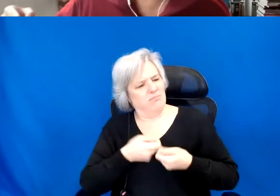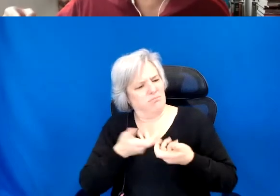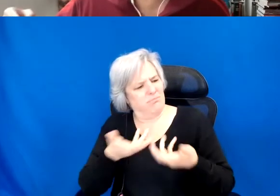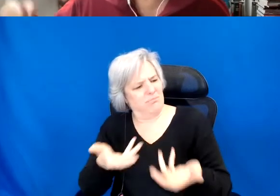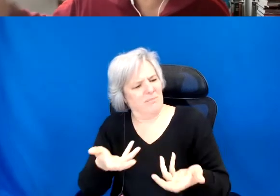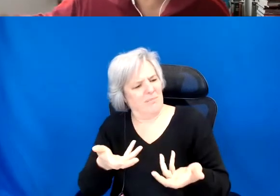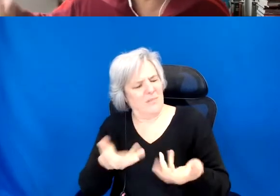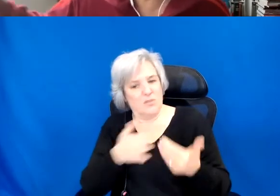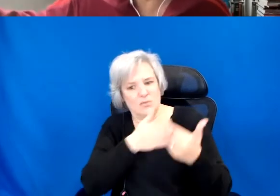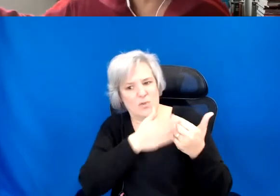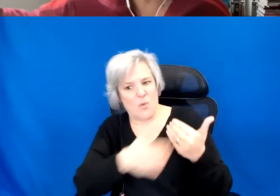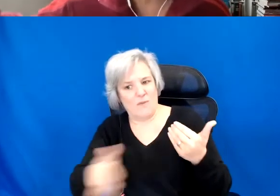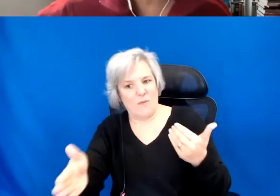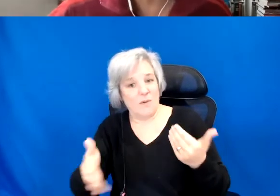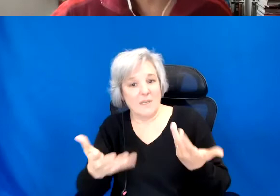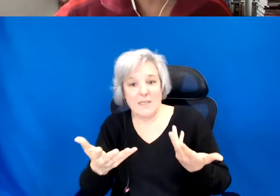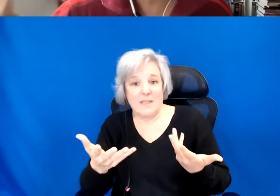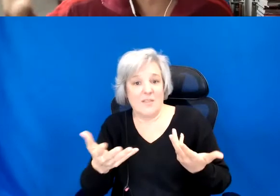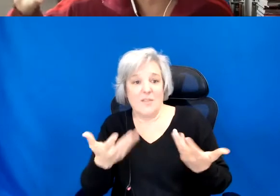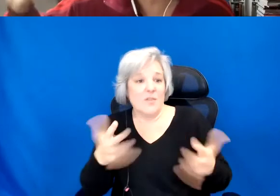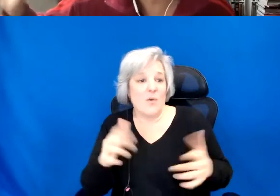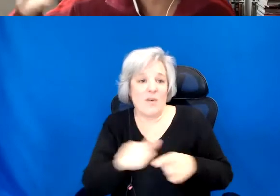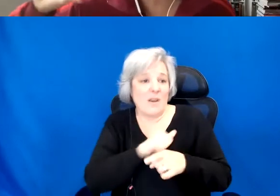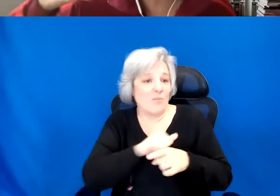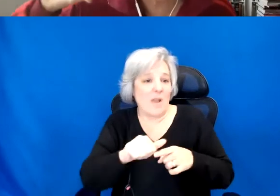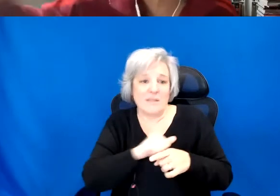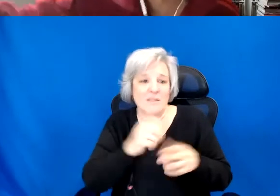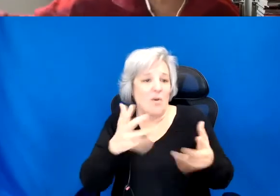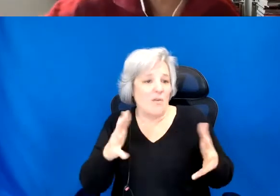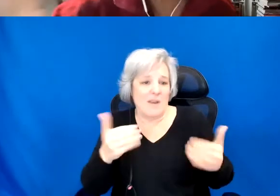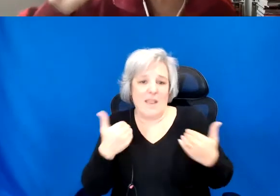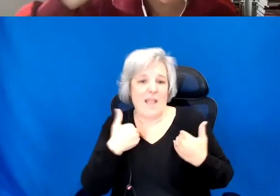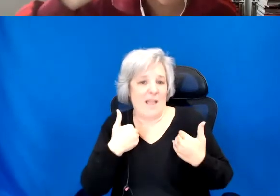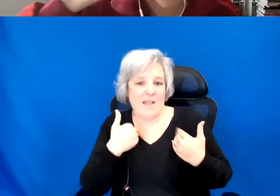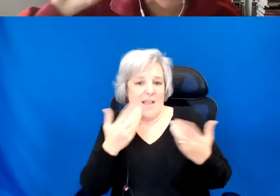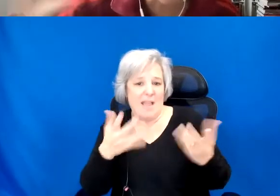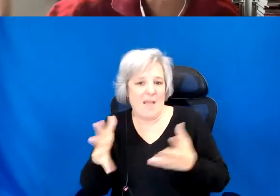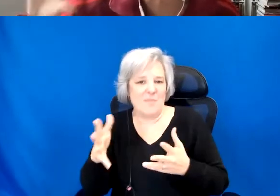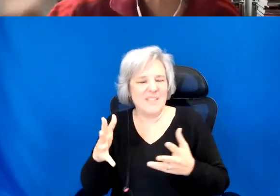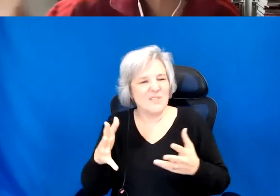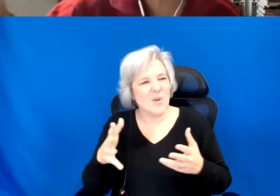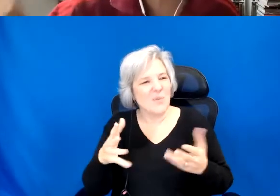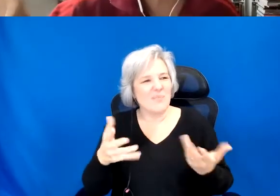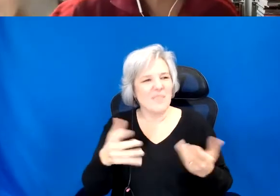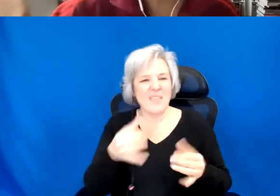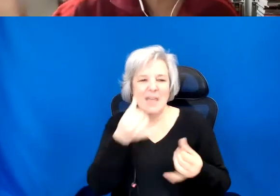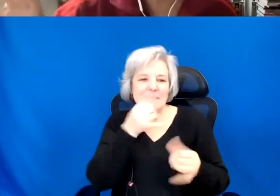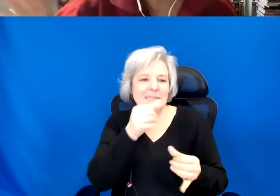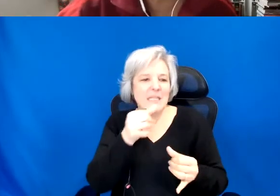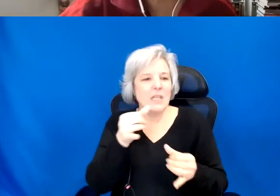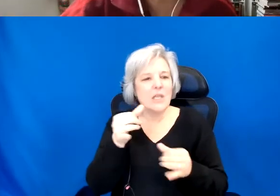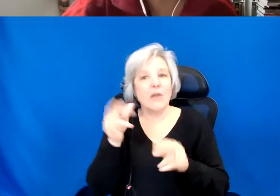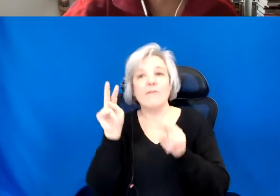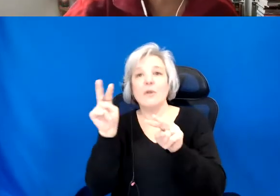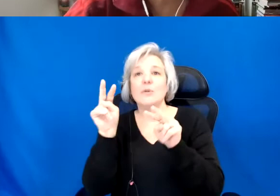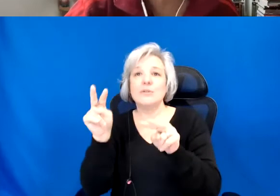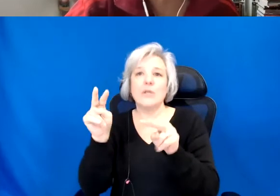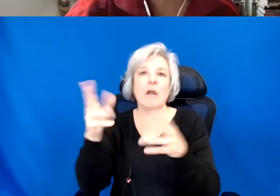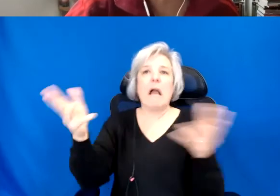It is just that the practices are's already happening. So in some ways, it gets rid of that silly future model that we tend to hold ourselves